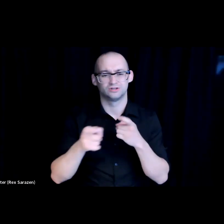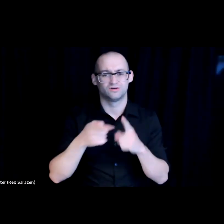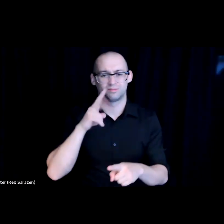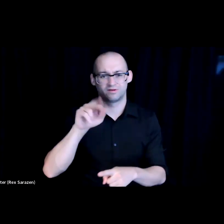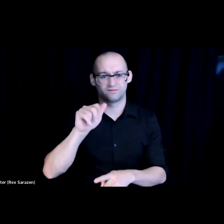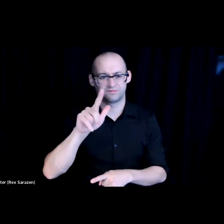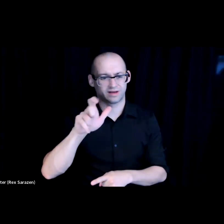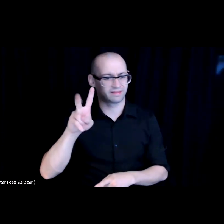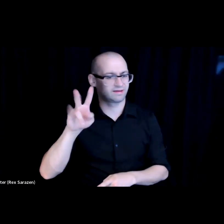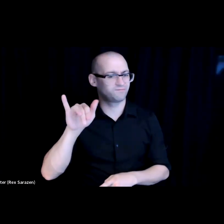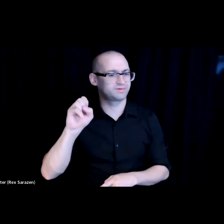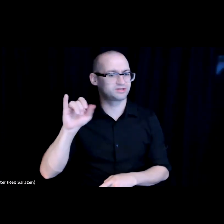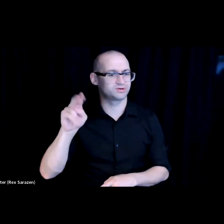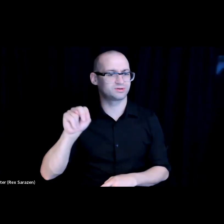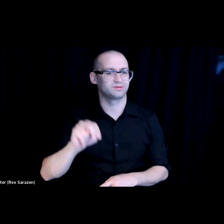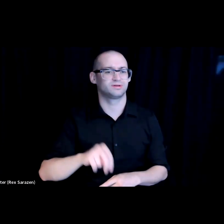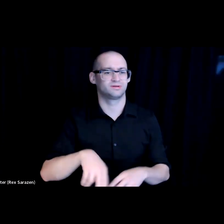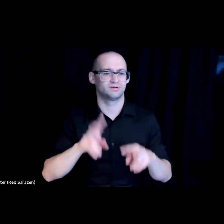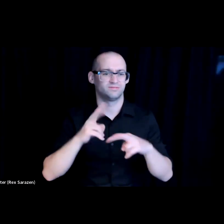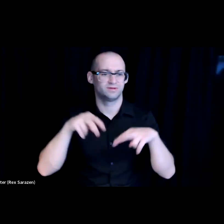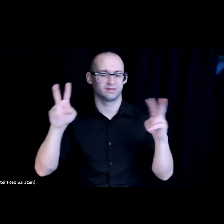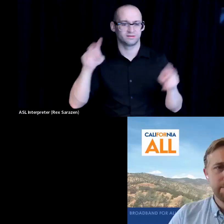Thank you, Cole, and thank you everyone for having us here today.